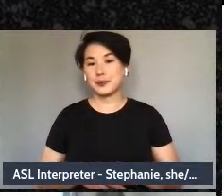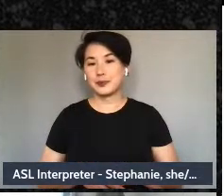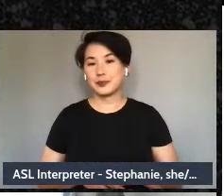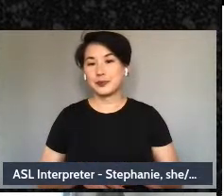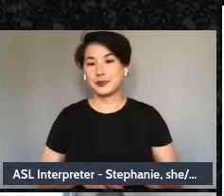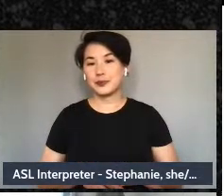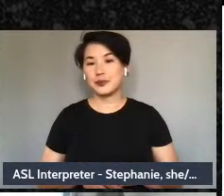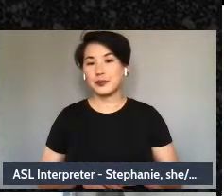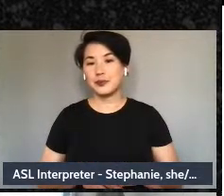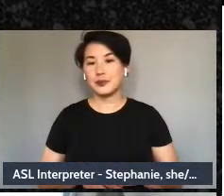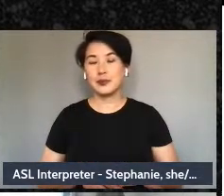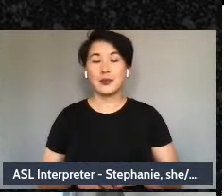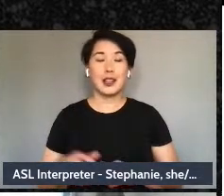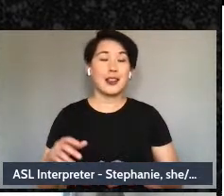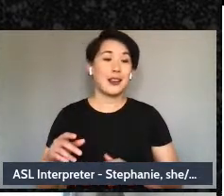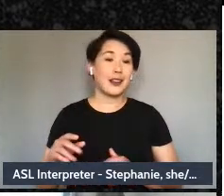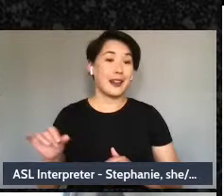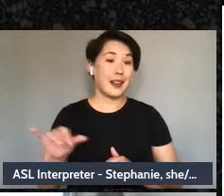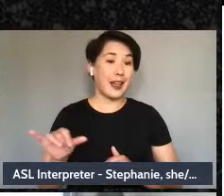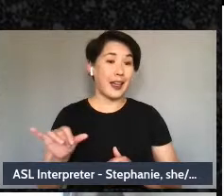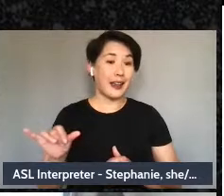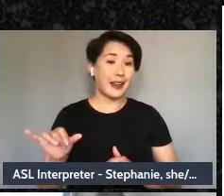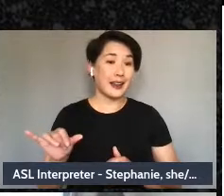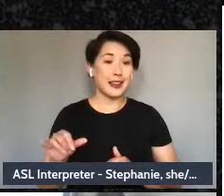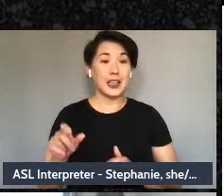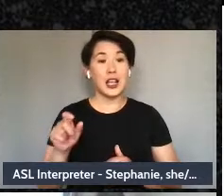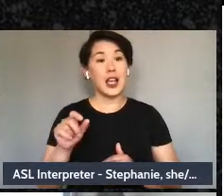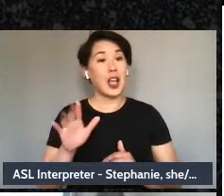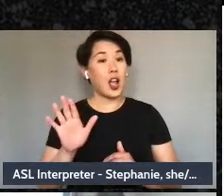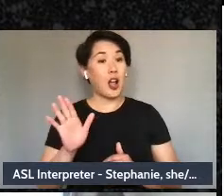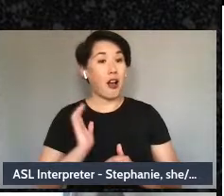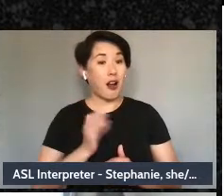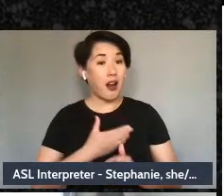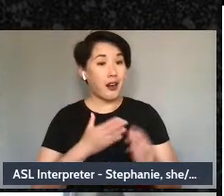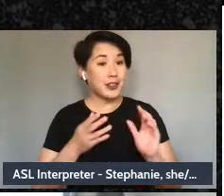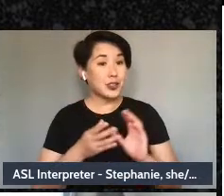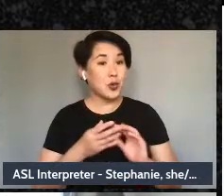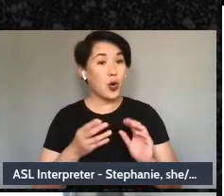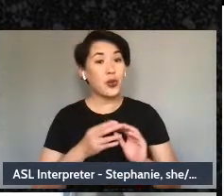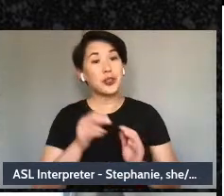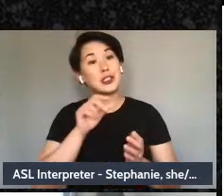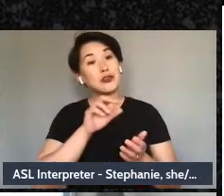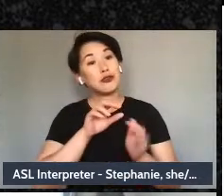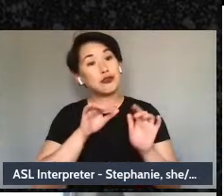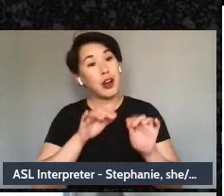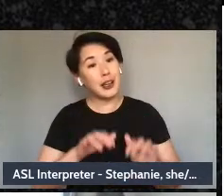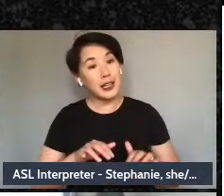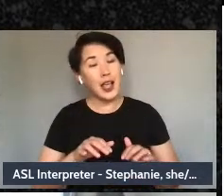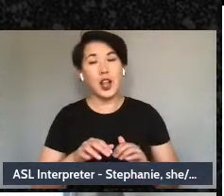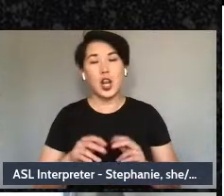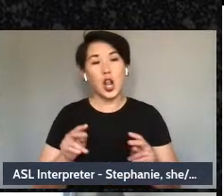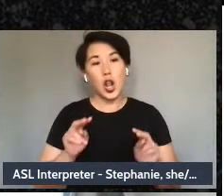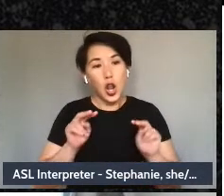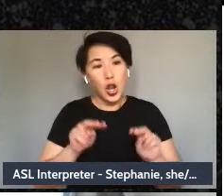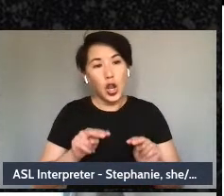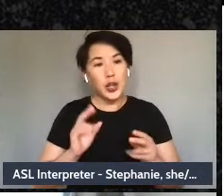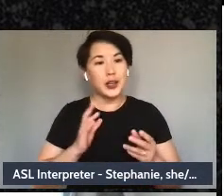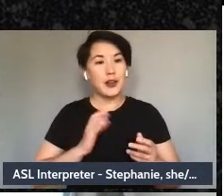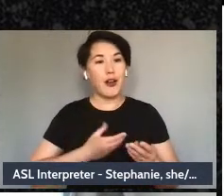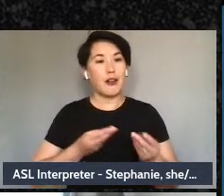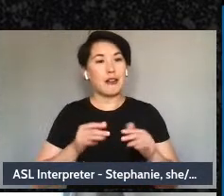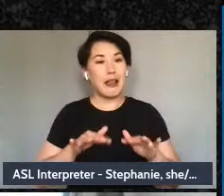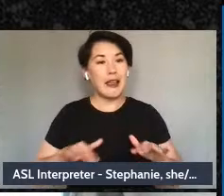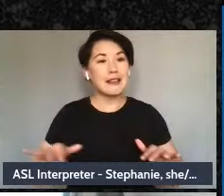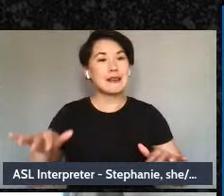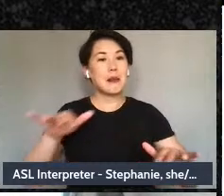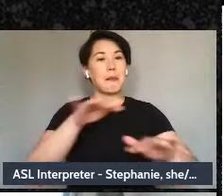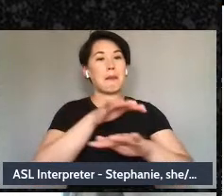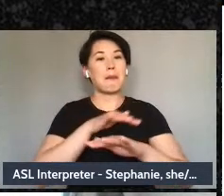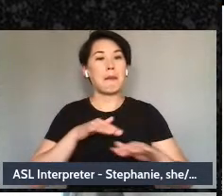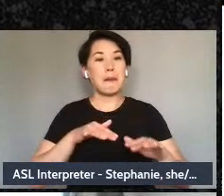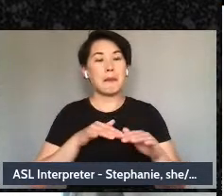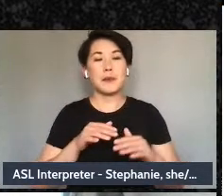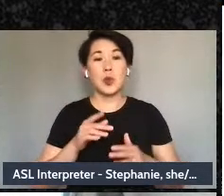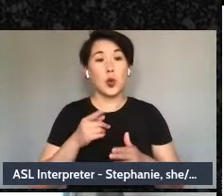writing out our stories, looking at our landscapes um where we what we need and what we want.